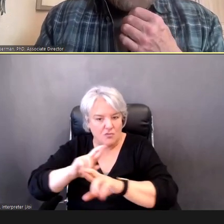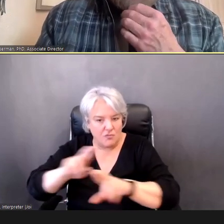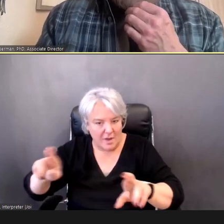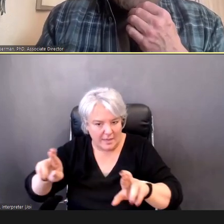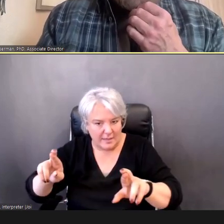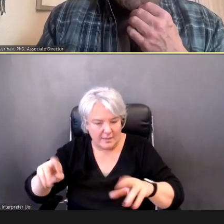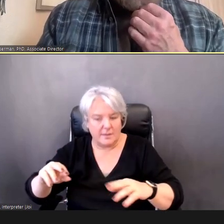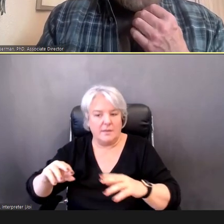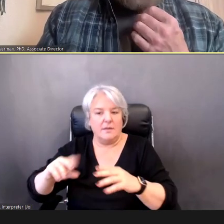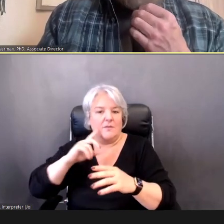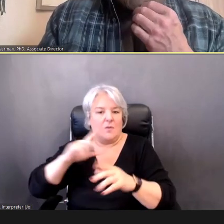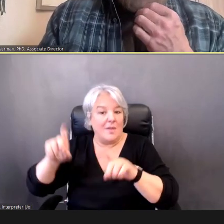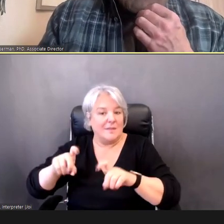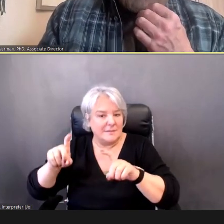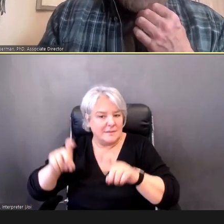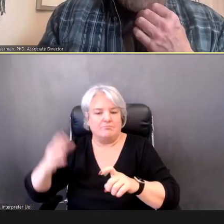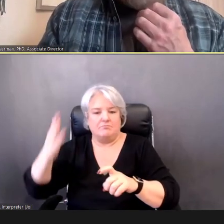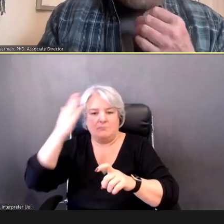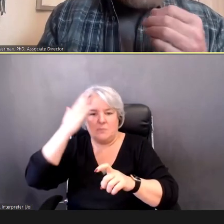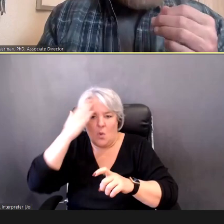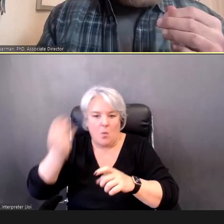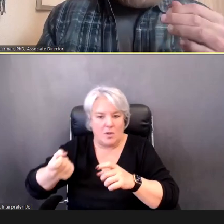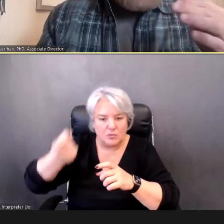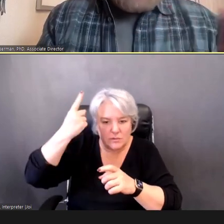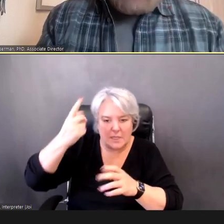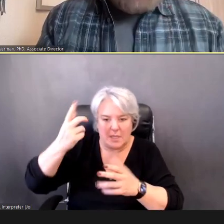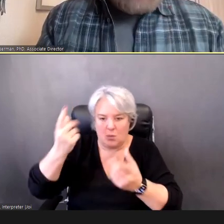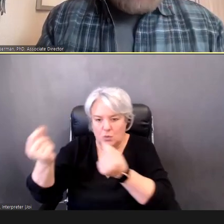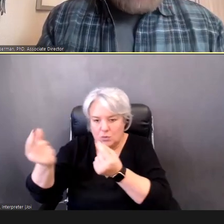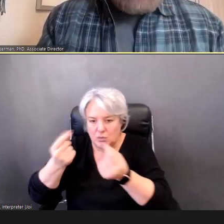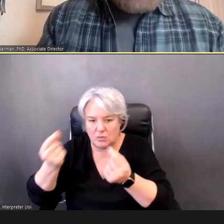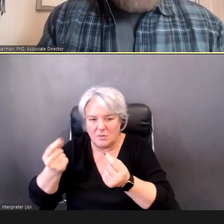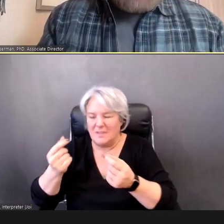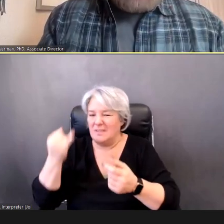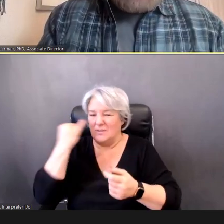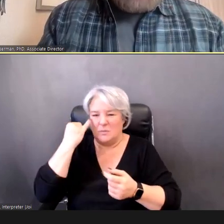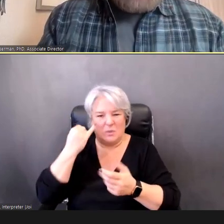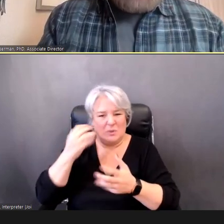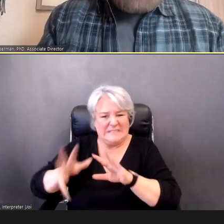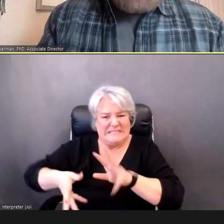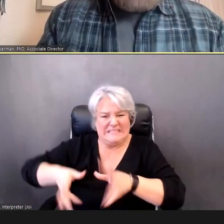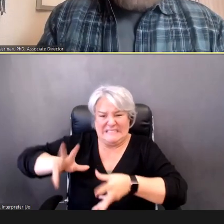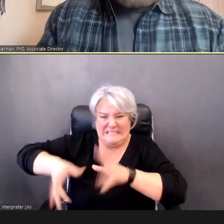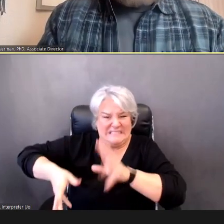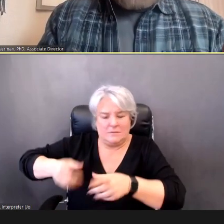If the Child can't be successfully-conditioned to provide